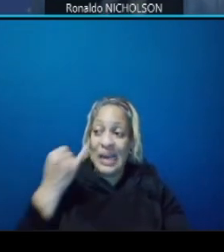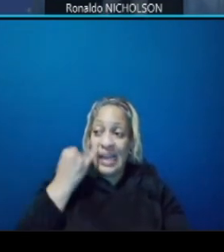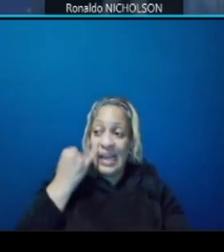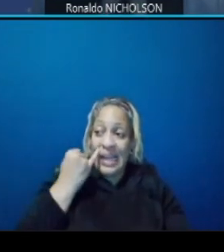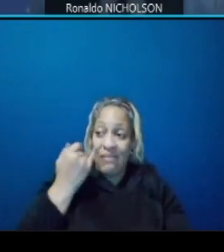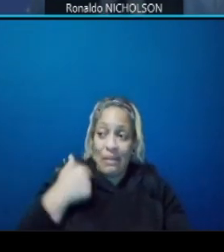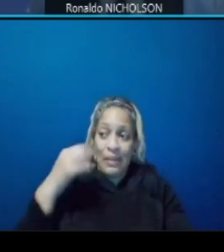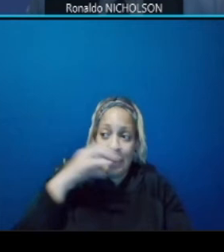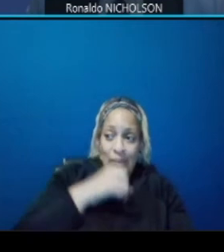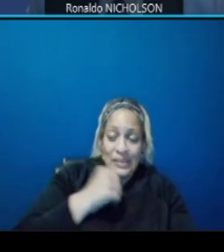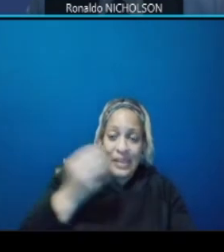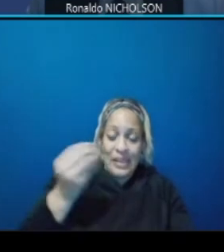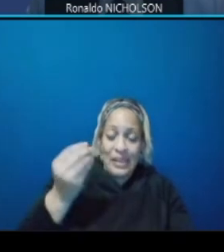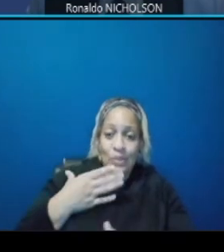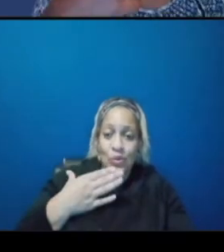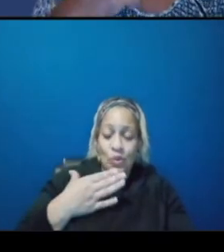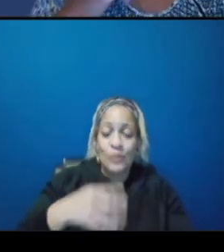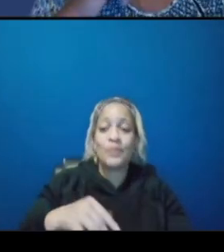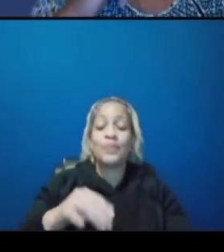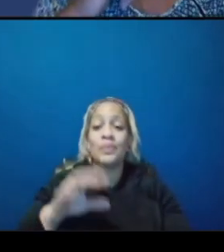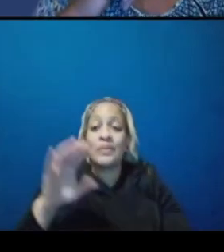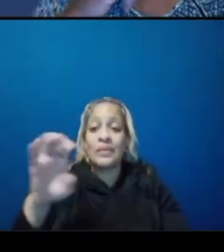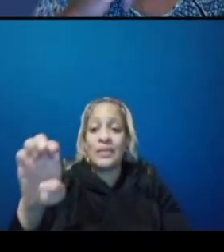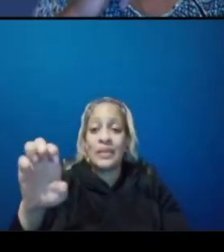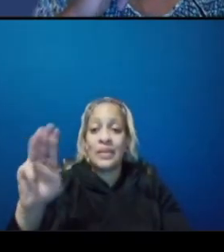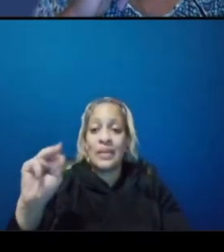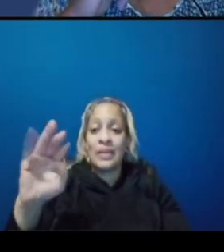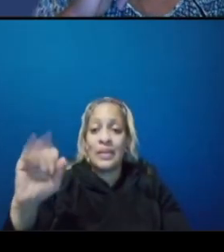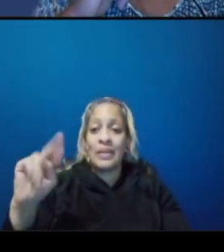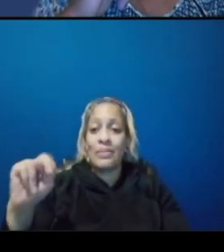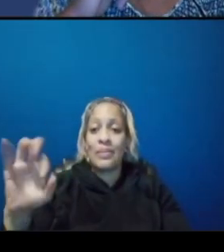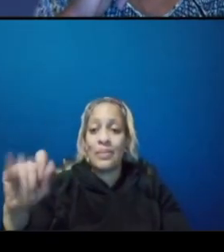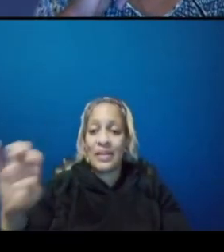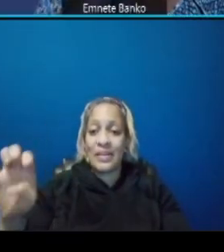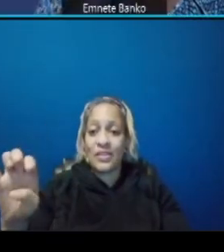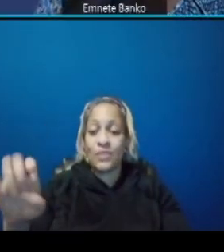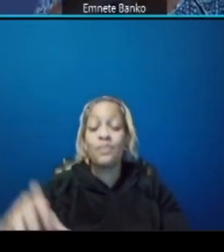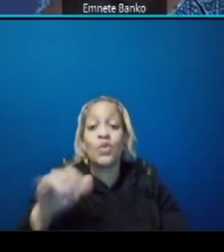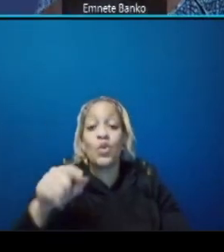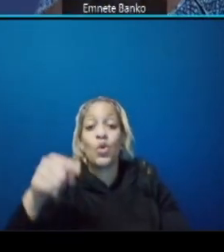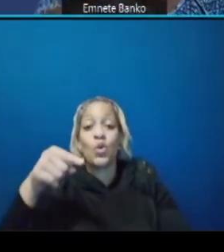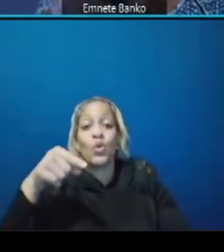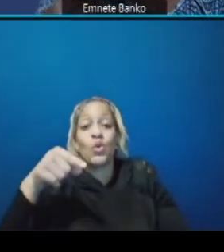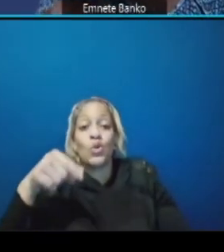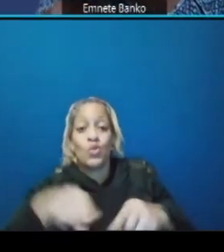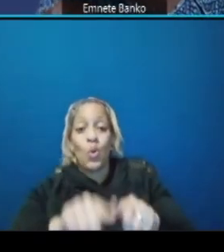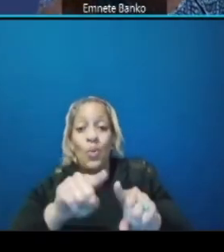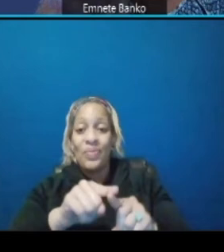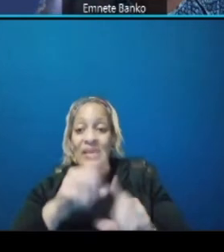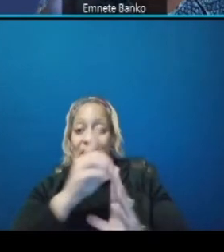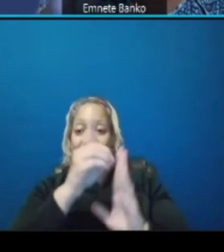during the design this design phase we have a transit division who looked at the plan and